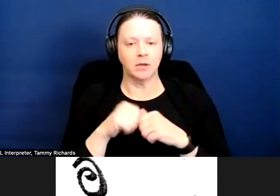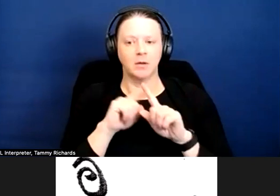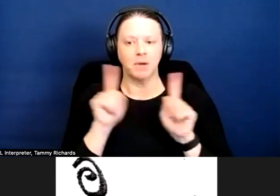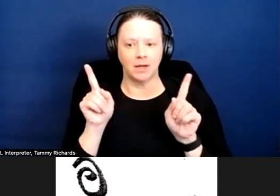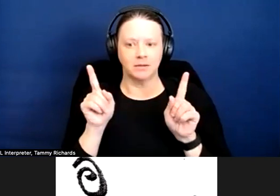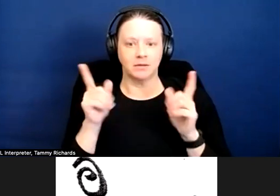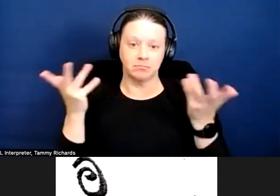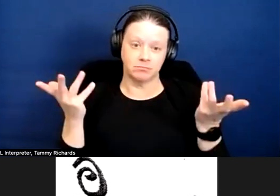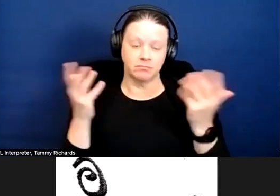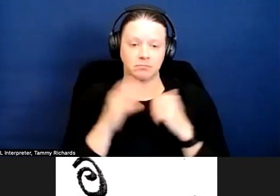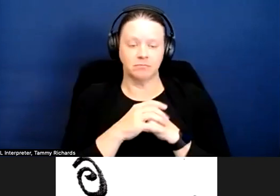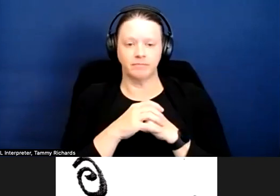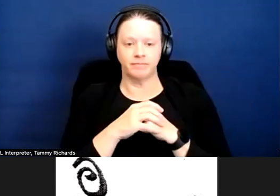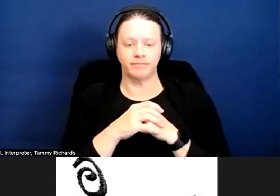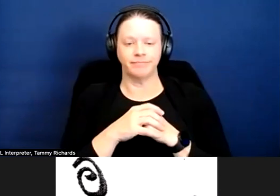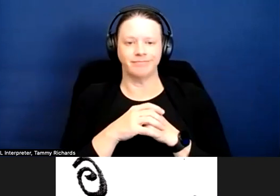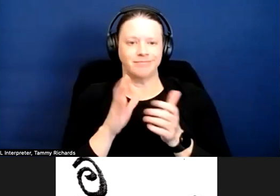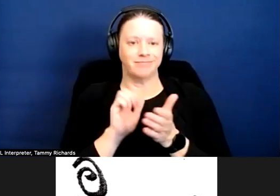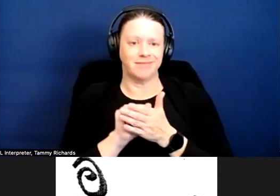But, you know, that's about that.